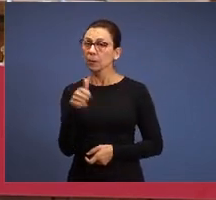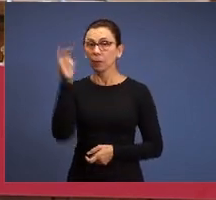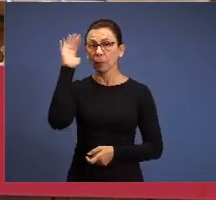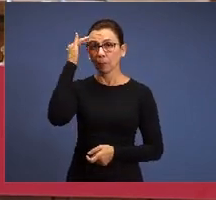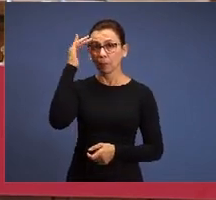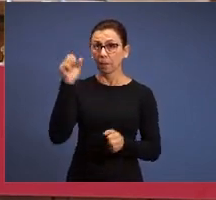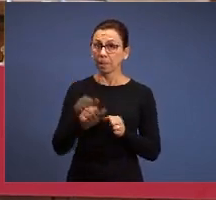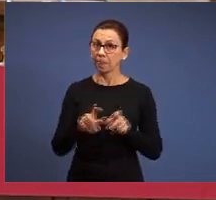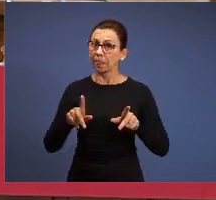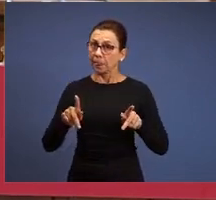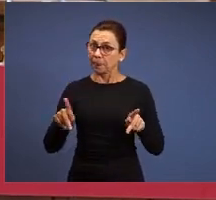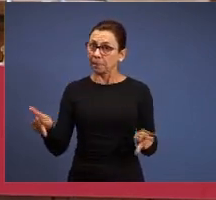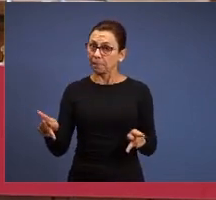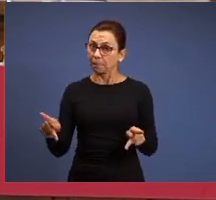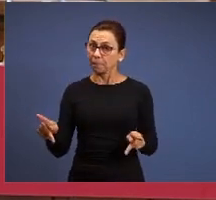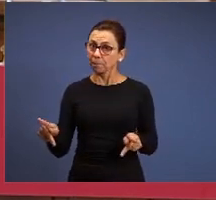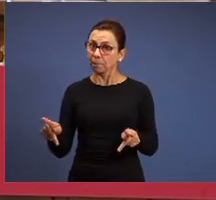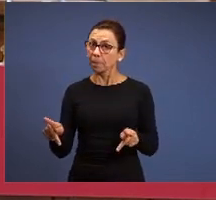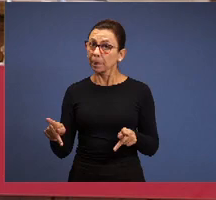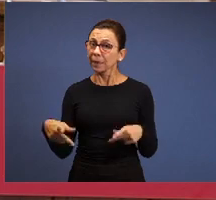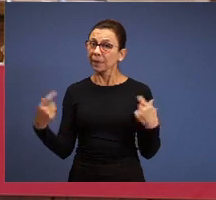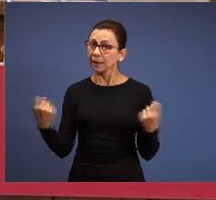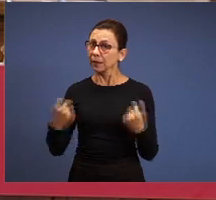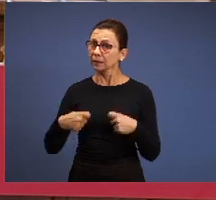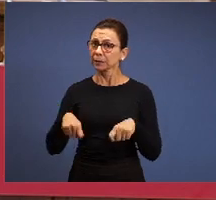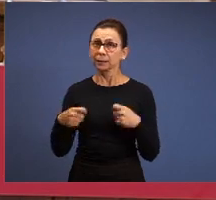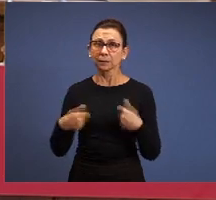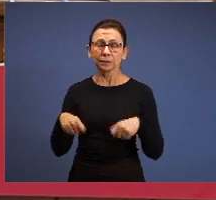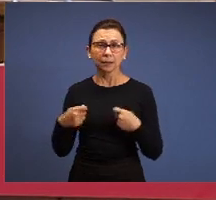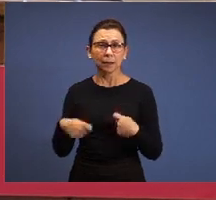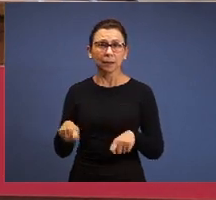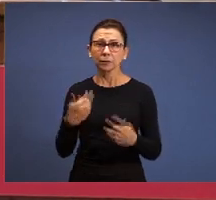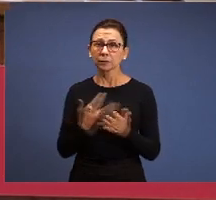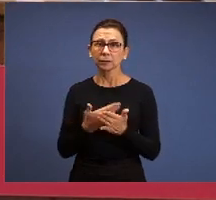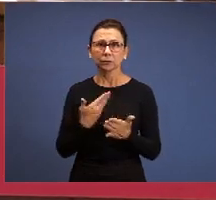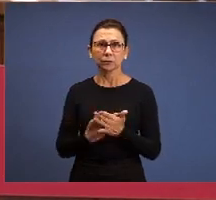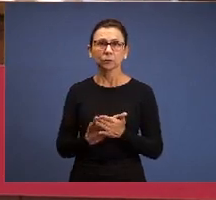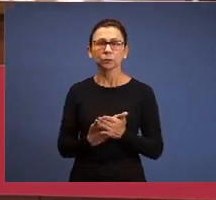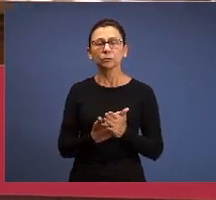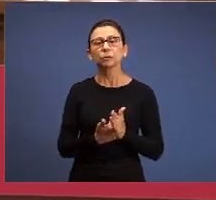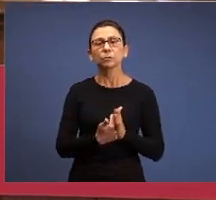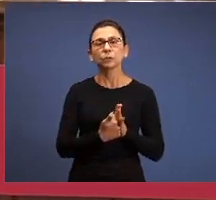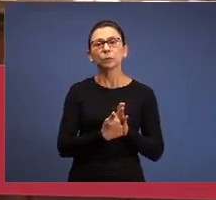has been studied and it’s a necessity to the church, because its a historical sequence,